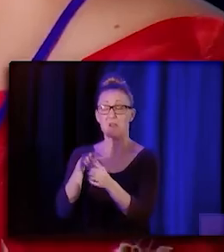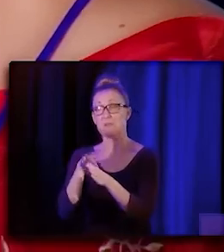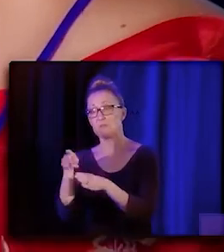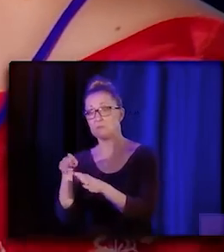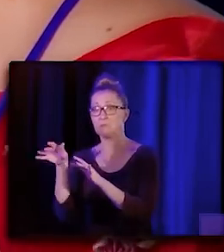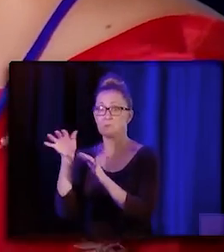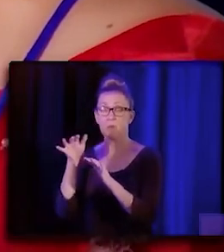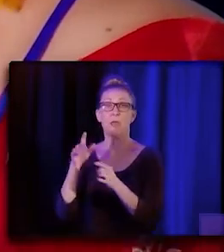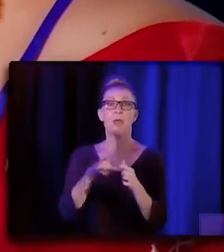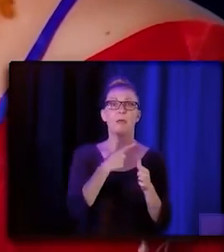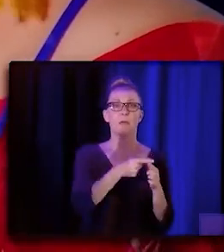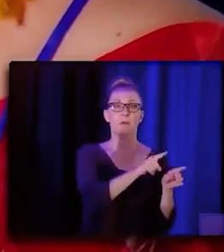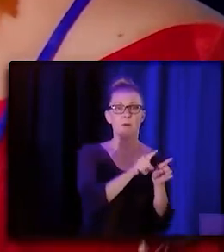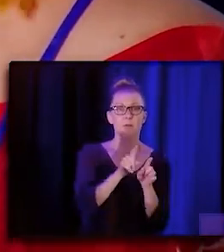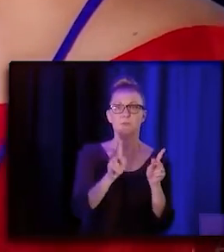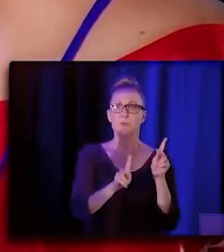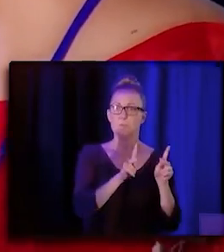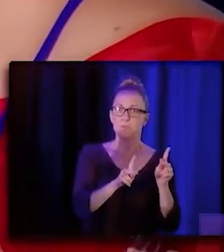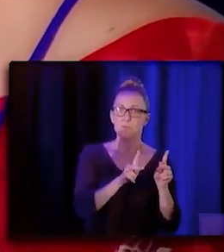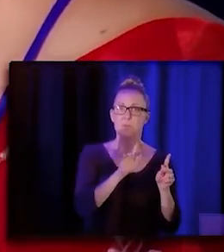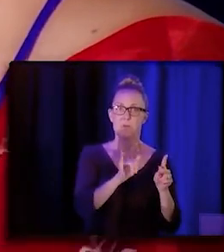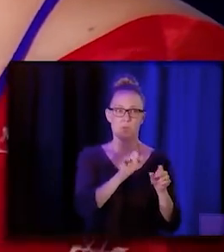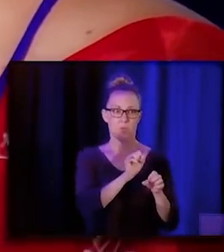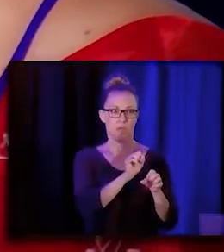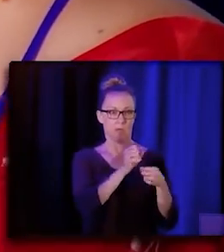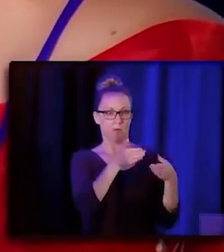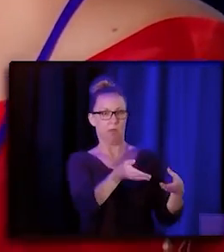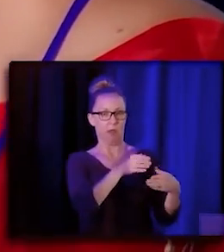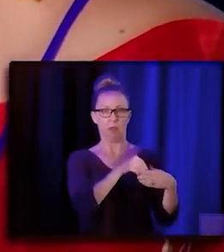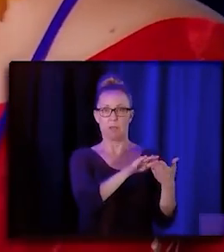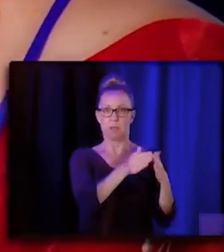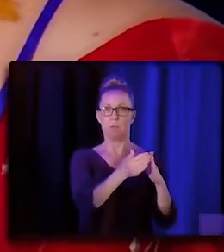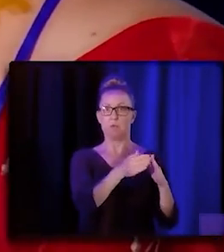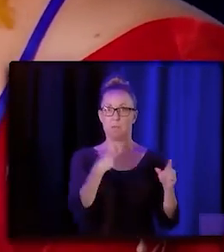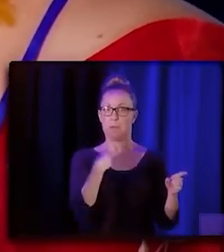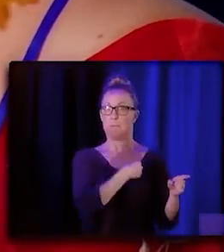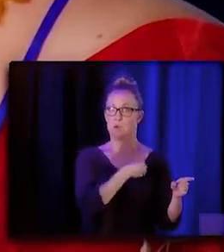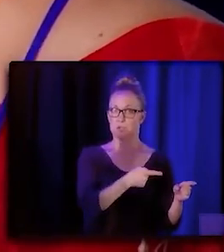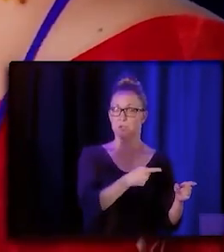and folks on the ground and members to be able to, you know, get access to these services.